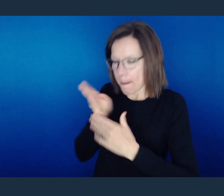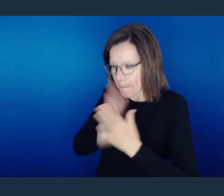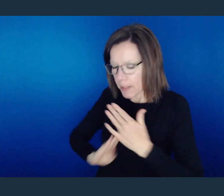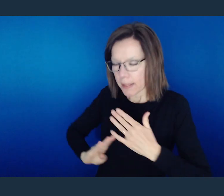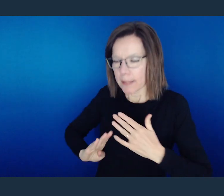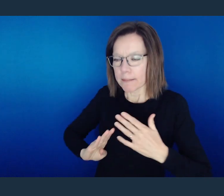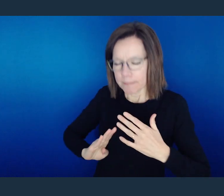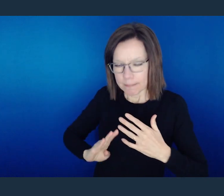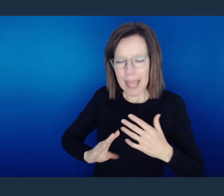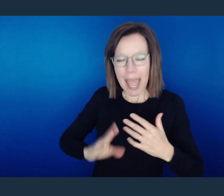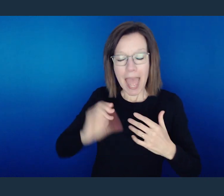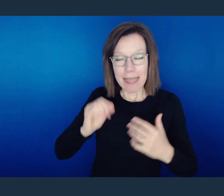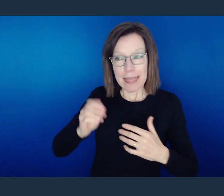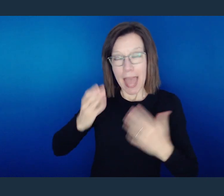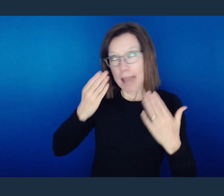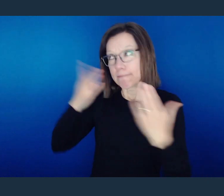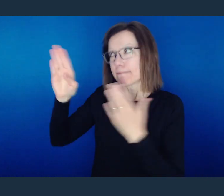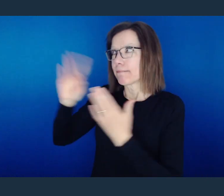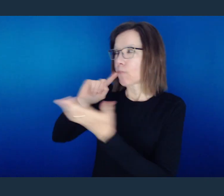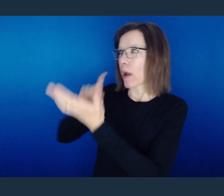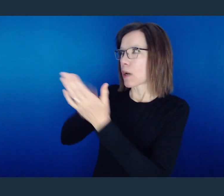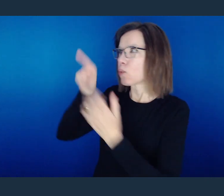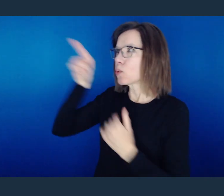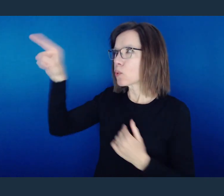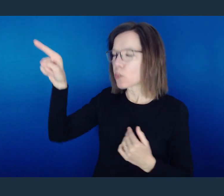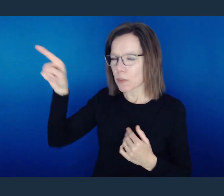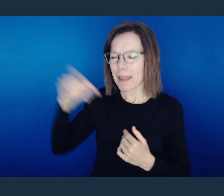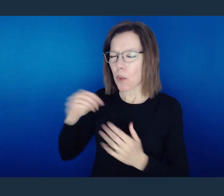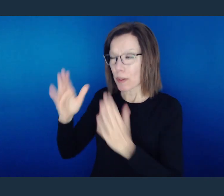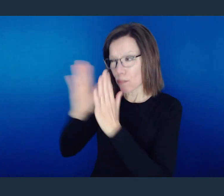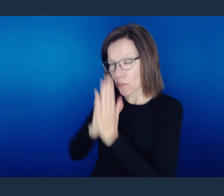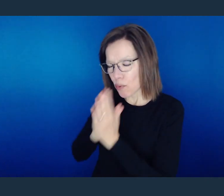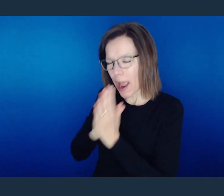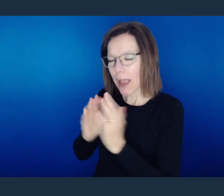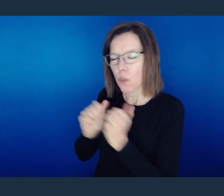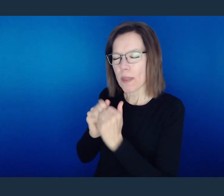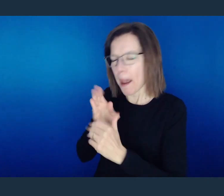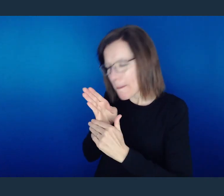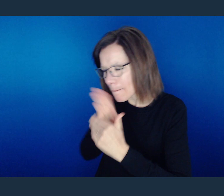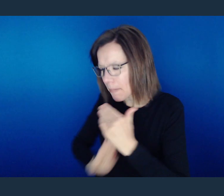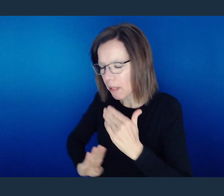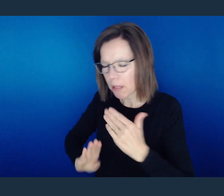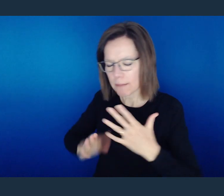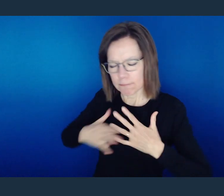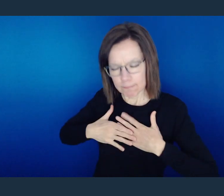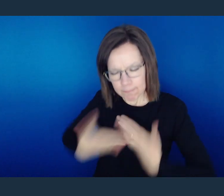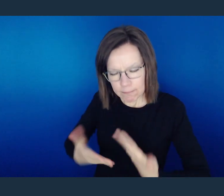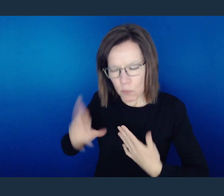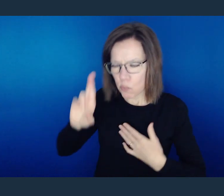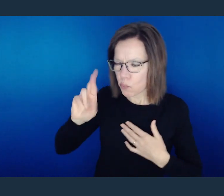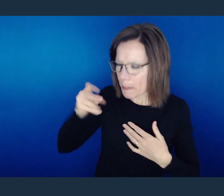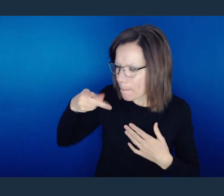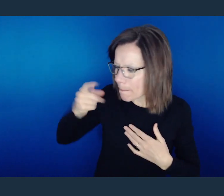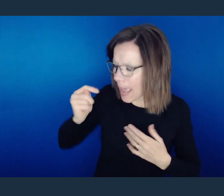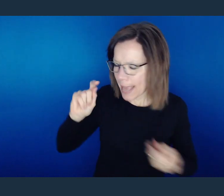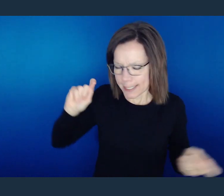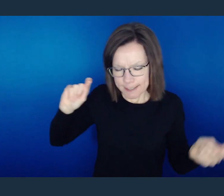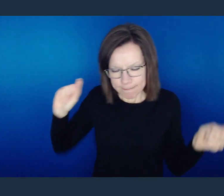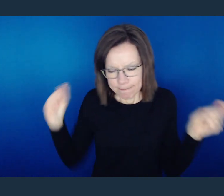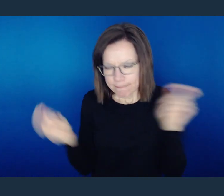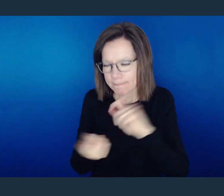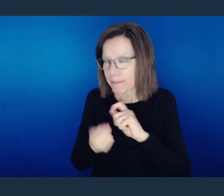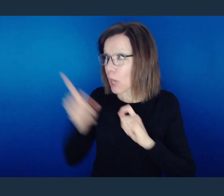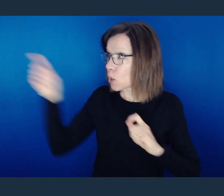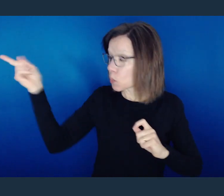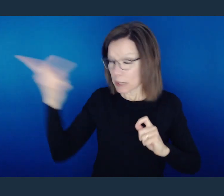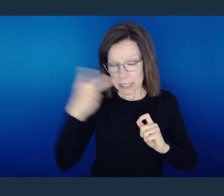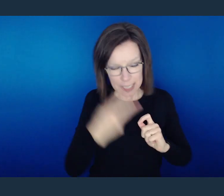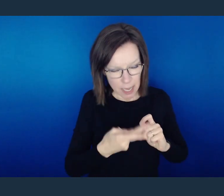the glory, and that, Lord, in hearing our humble prayers, our repentant prayers, that